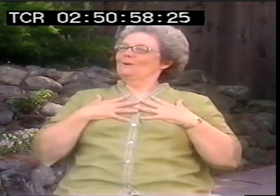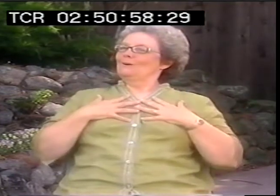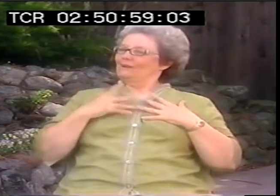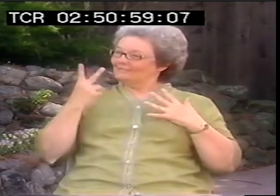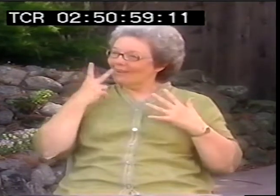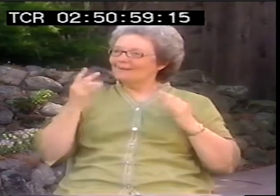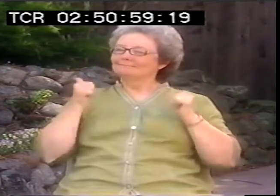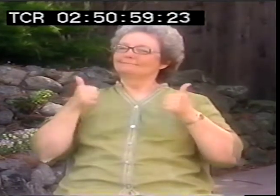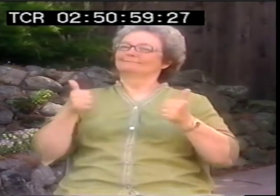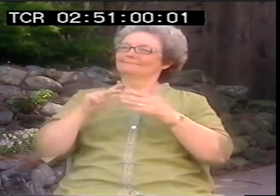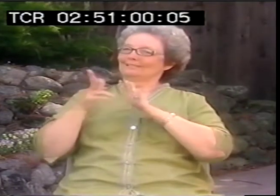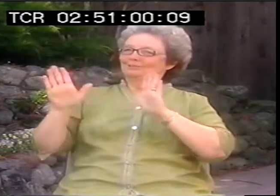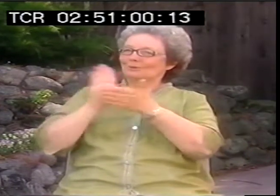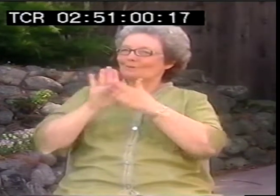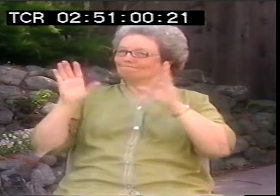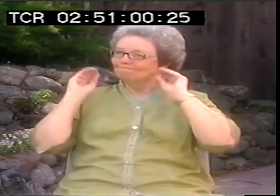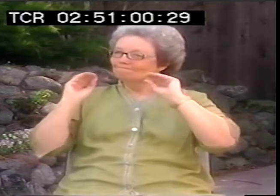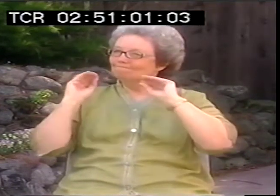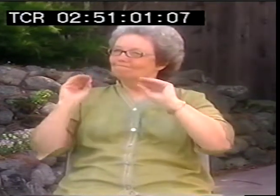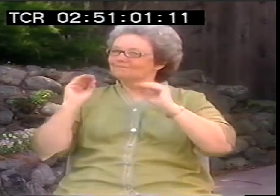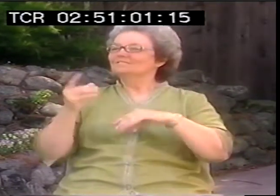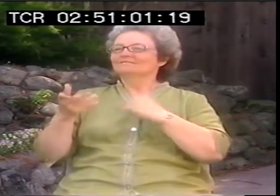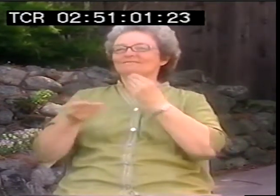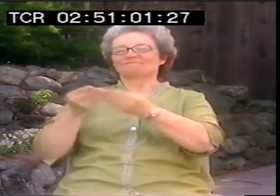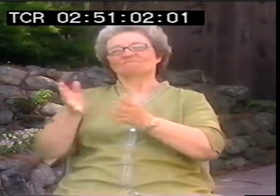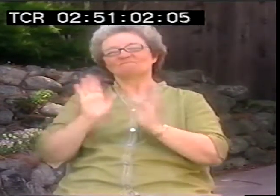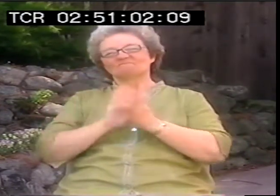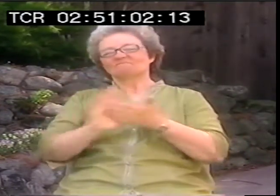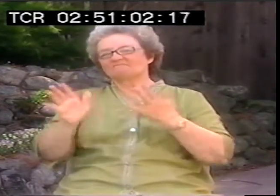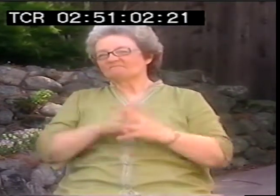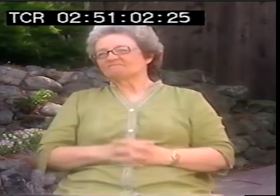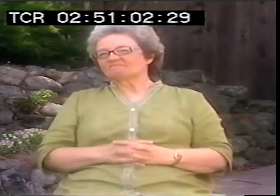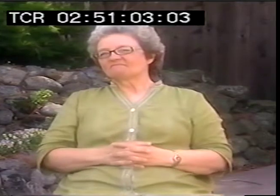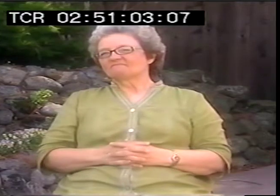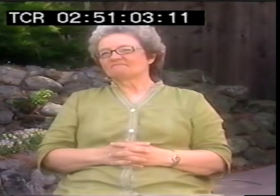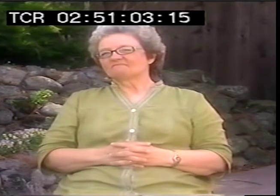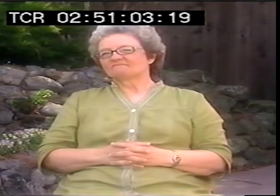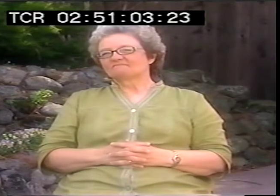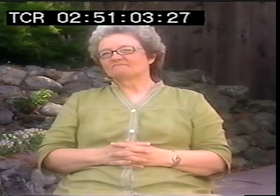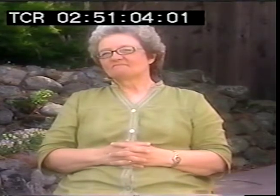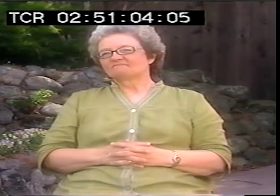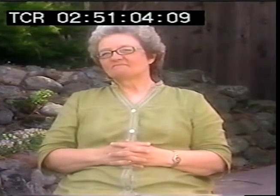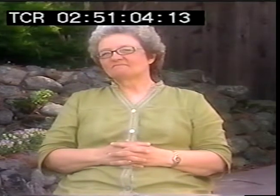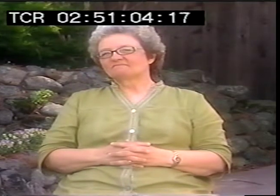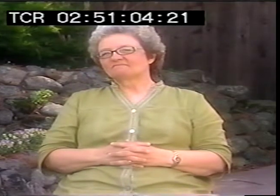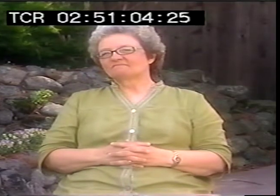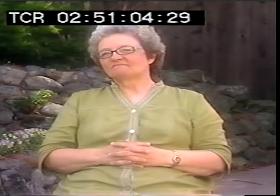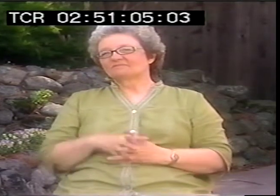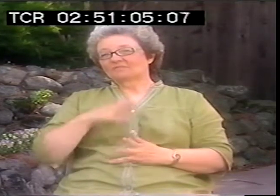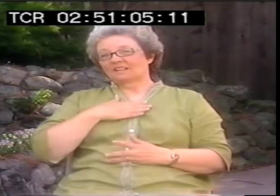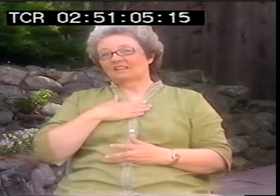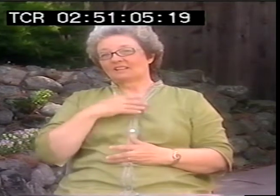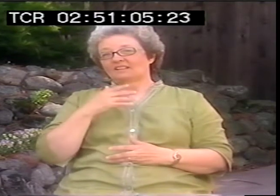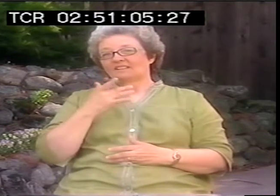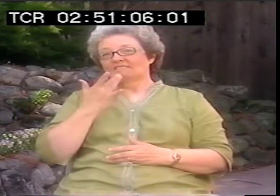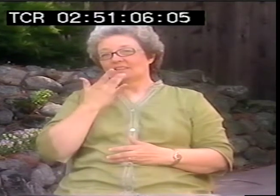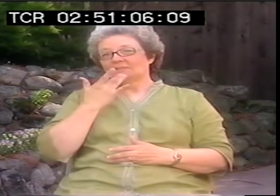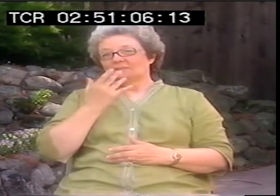seen me, too, but I’m thrilled when deaf students tell me that, because it means their teachers are aware and helping to carry this work